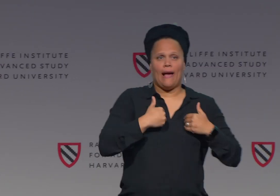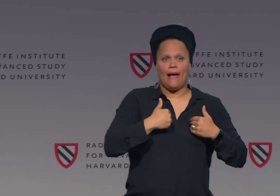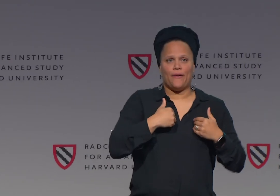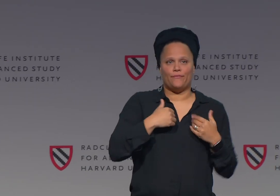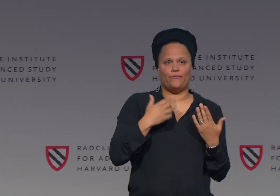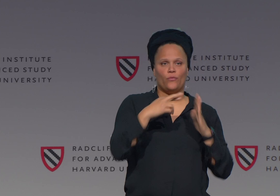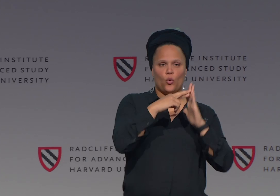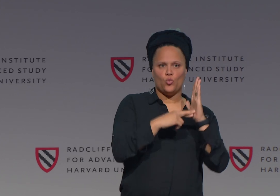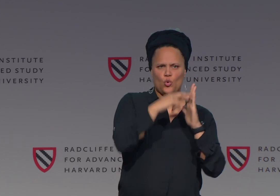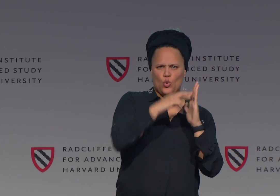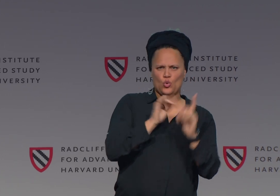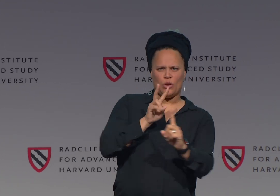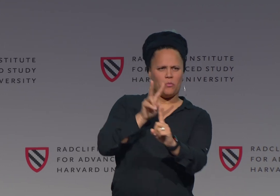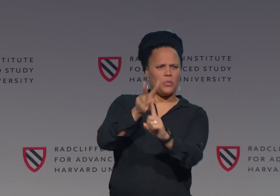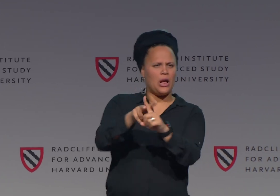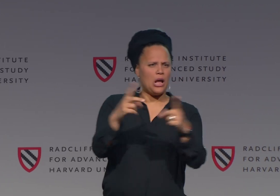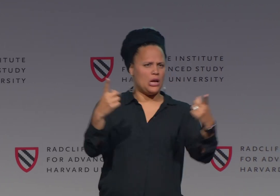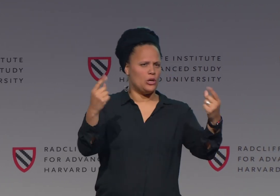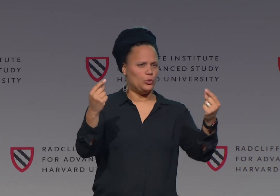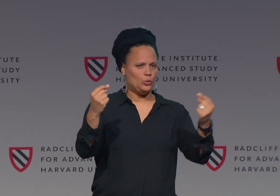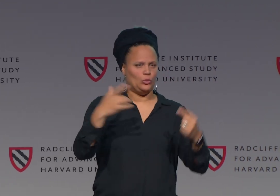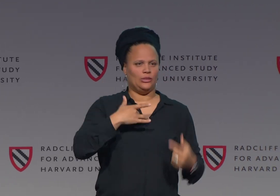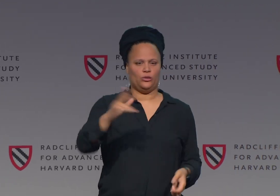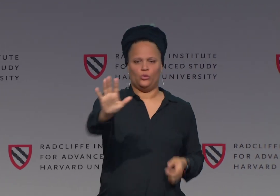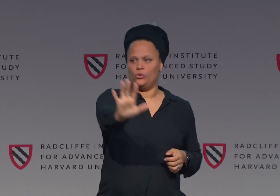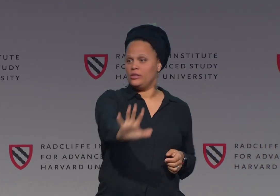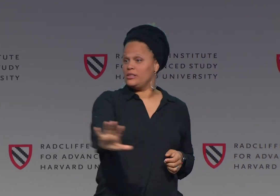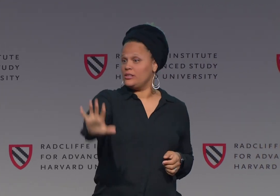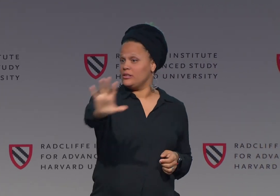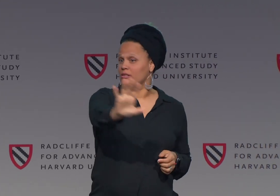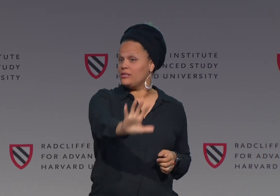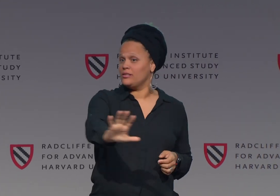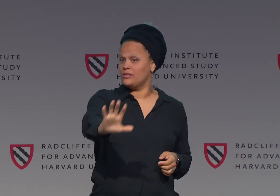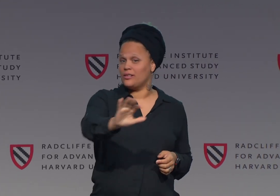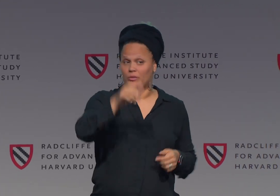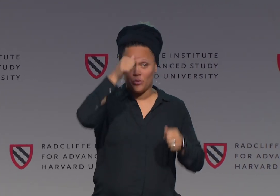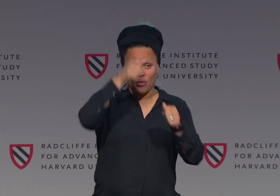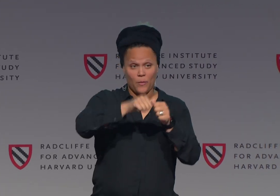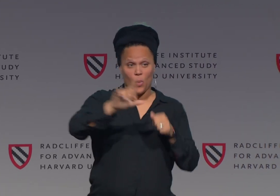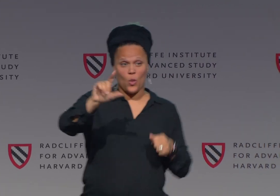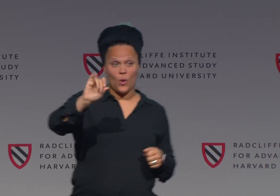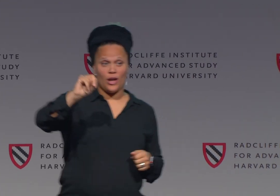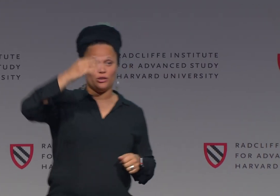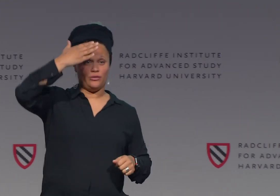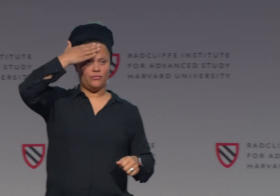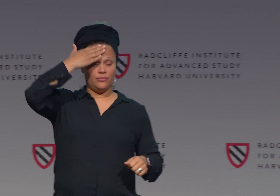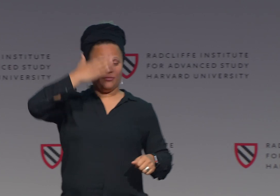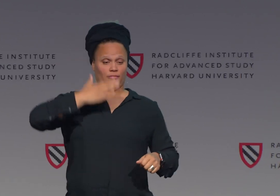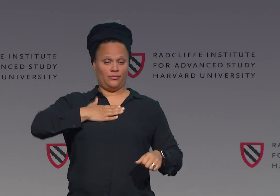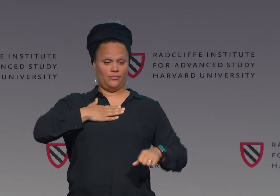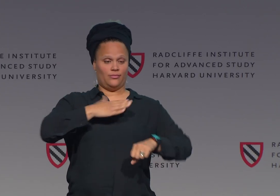There are things that we might not have a sign-- and there are various rules, grammatical, linguistic rules, that are associated to sign language.